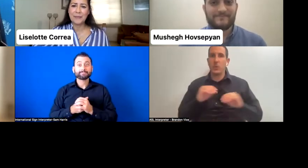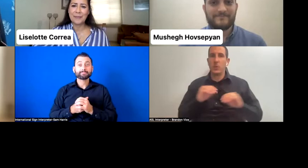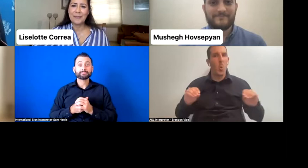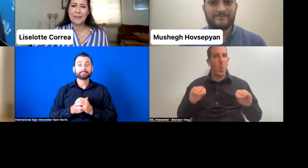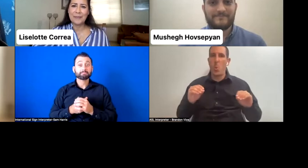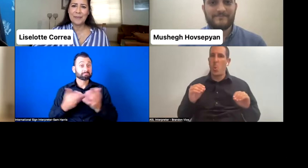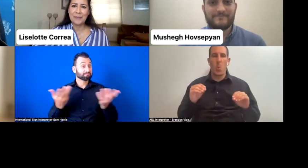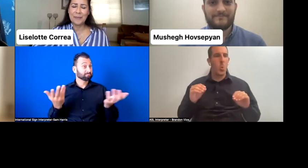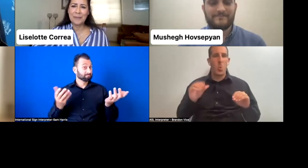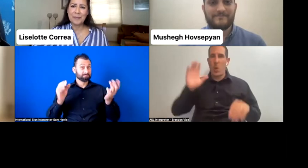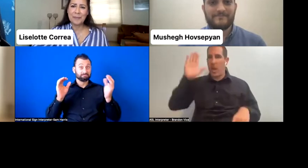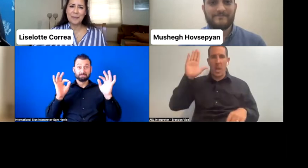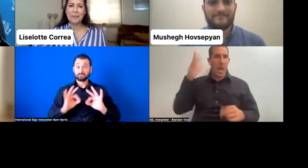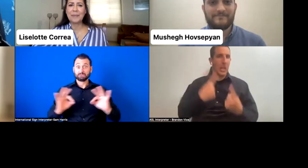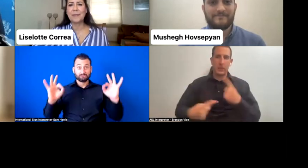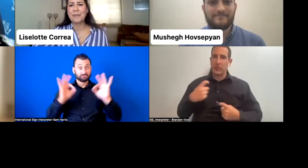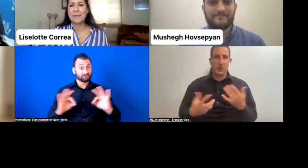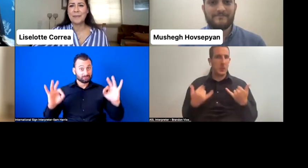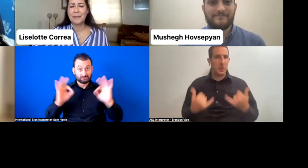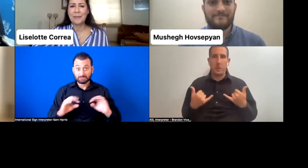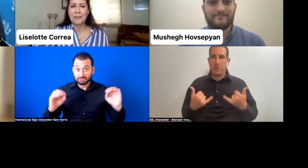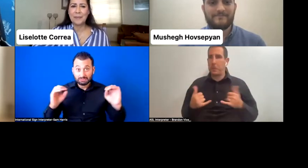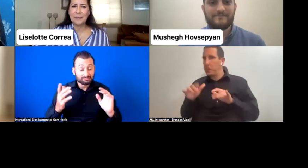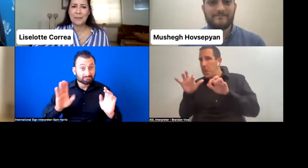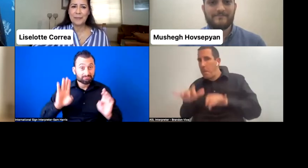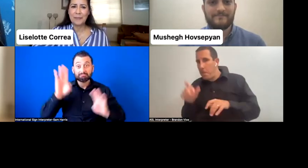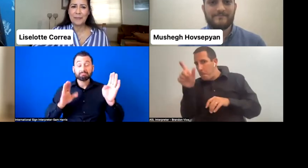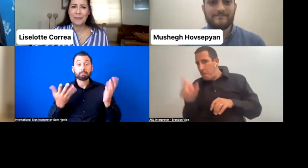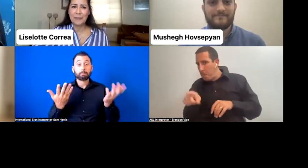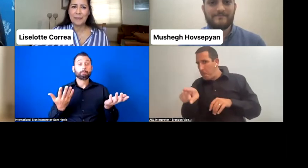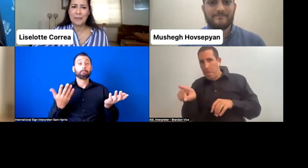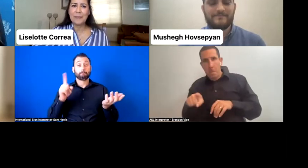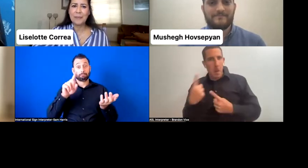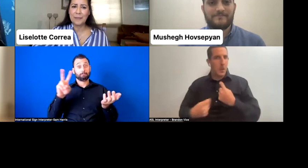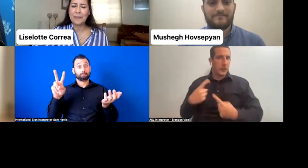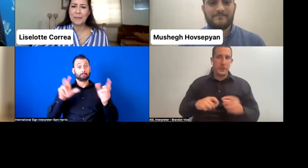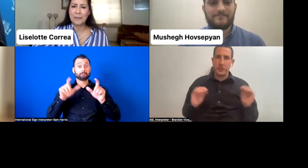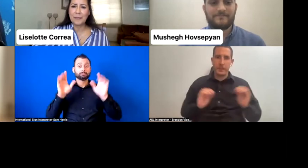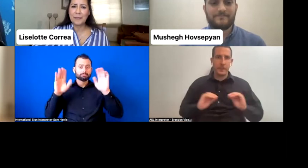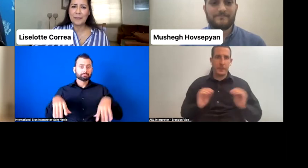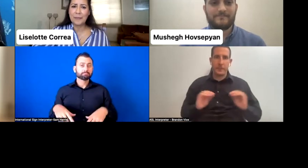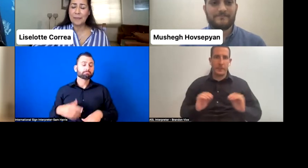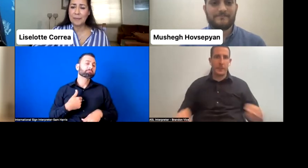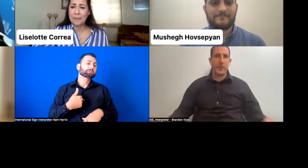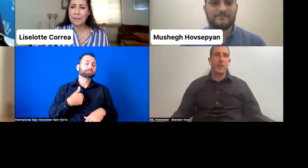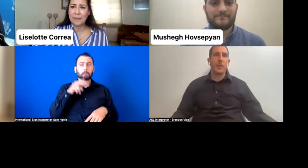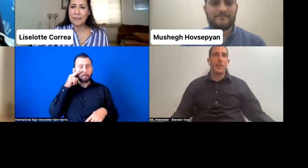OK, great. And there's nothing else in the chat box. OK. We'll come back to this, but definitely-- oh, yeah? Put your name here.